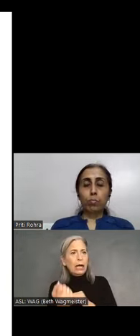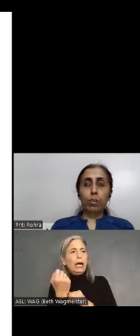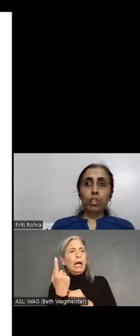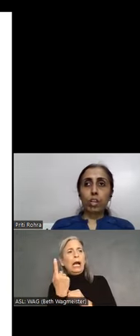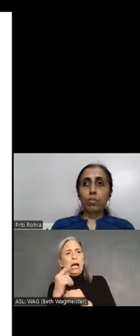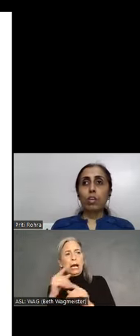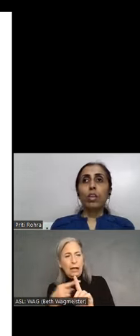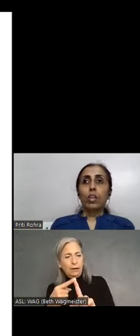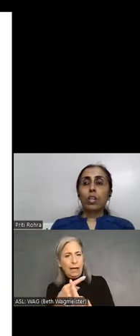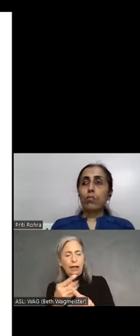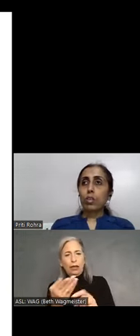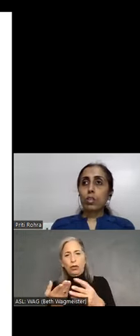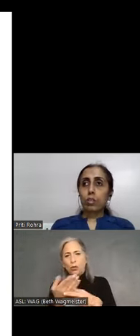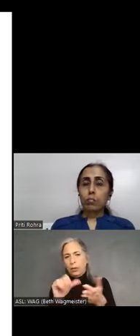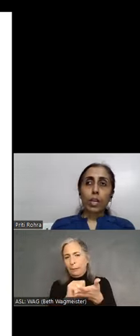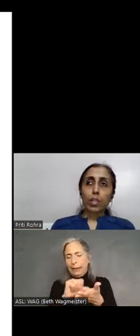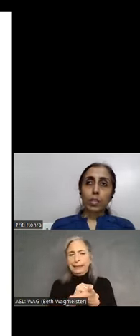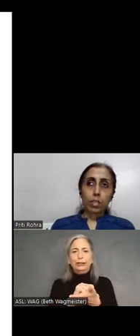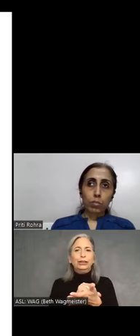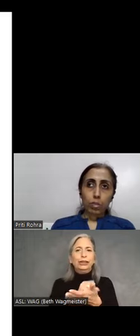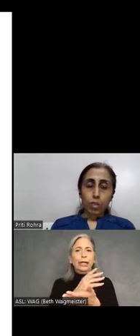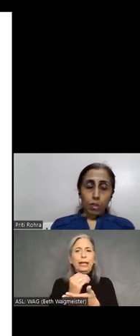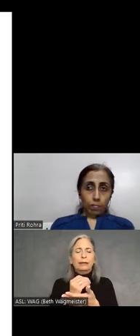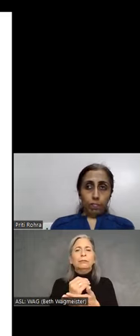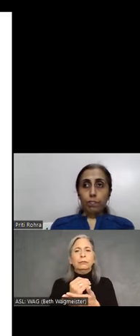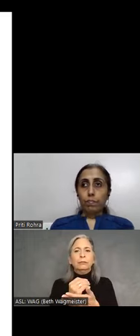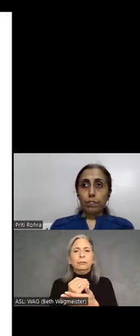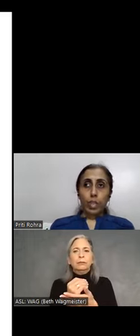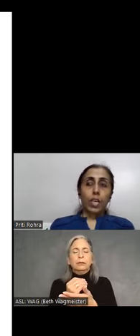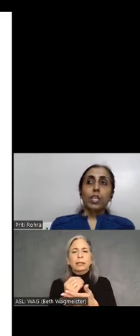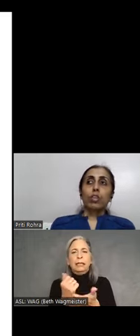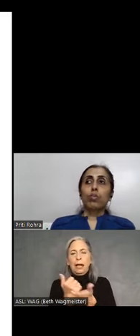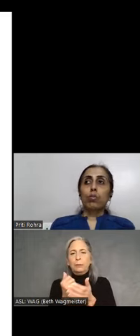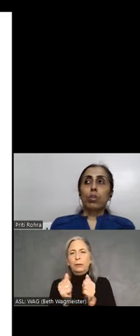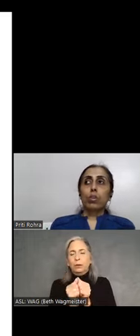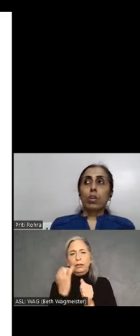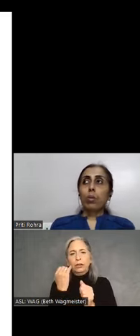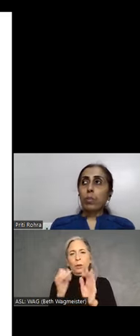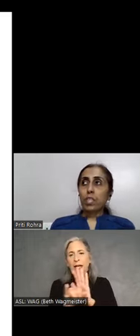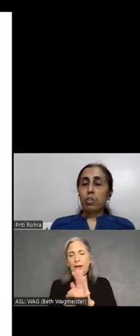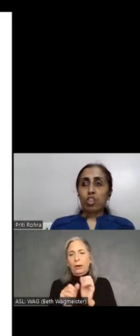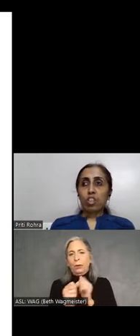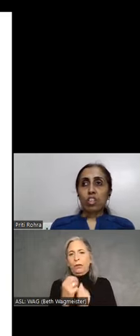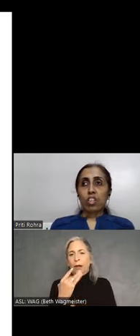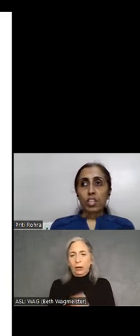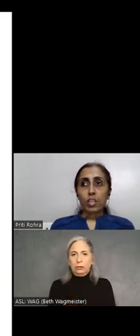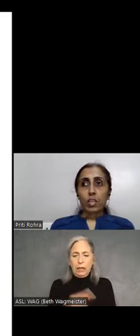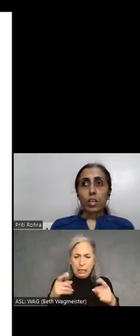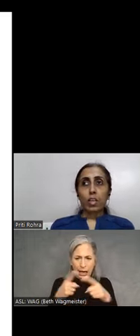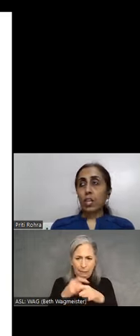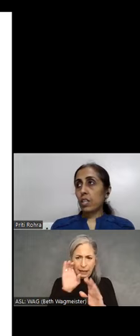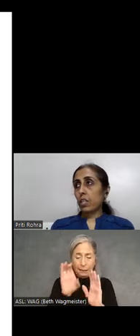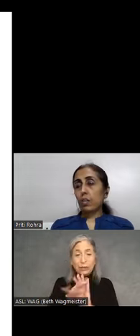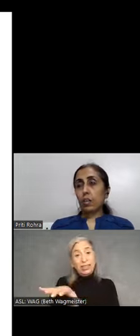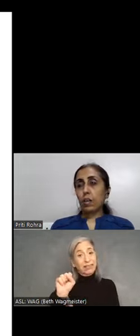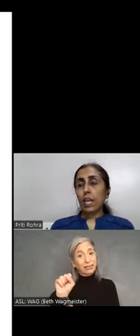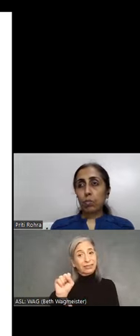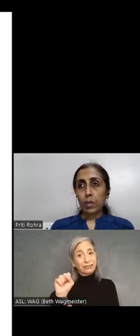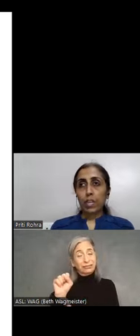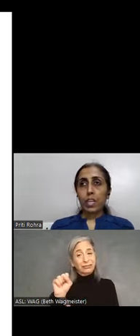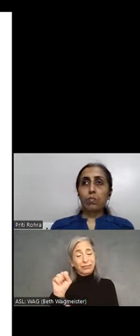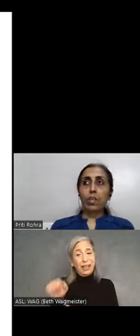the page and I would invoke my color schemes. So complex images, yes. Another aspect as far